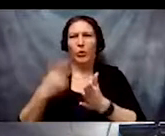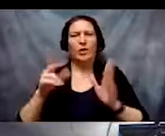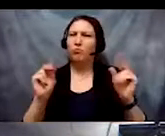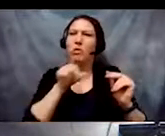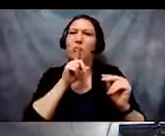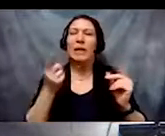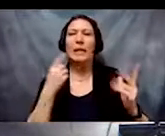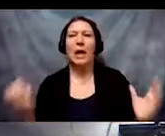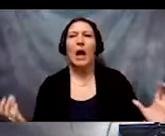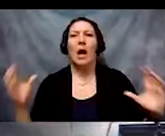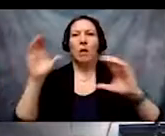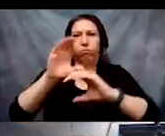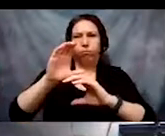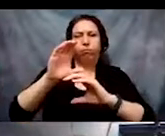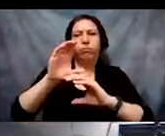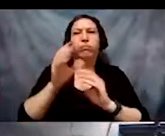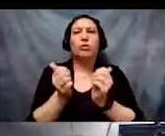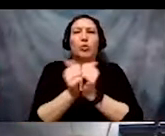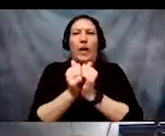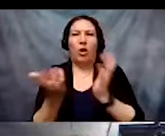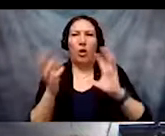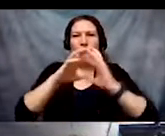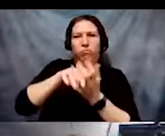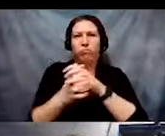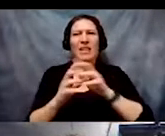marginalized or minority identities